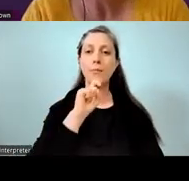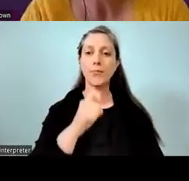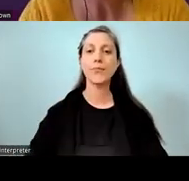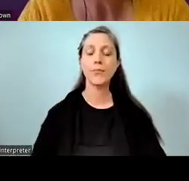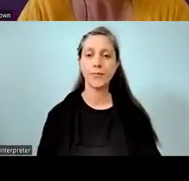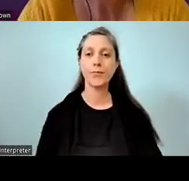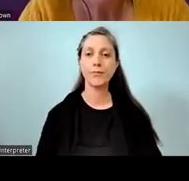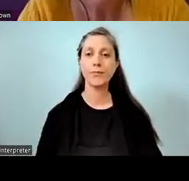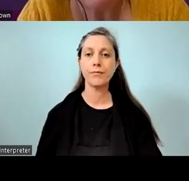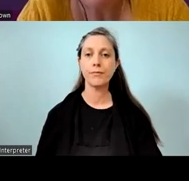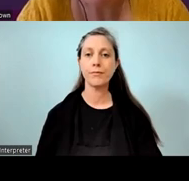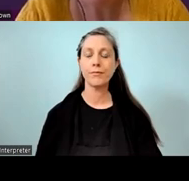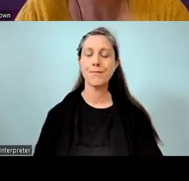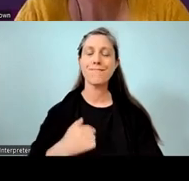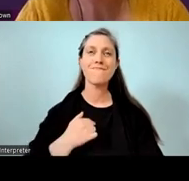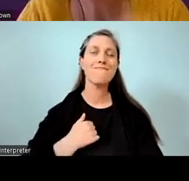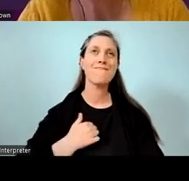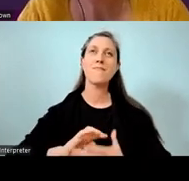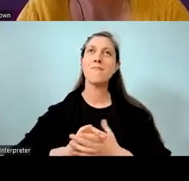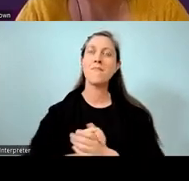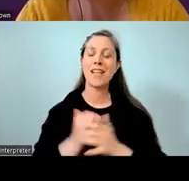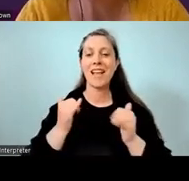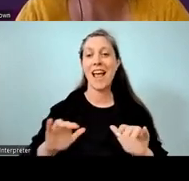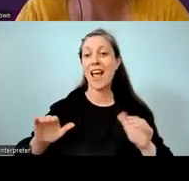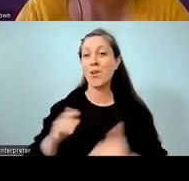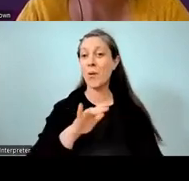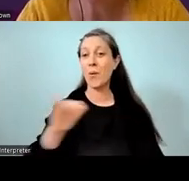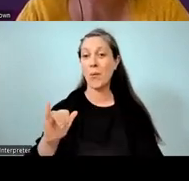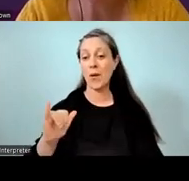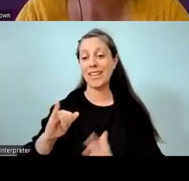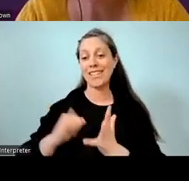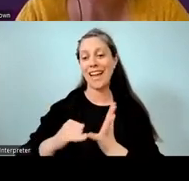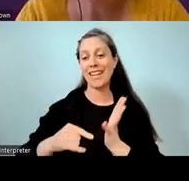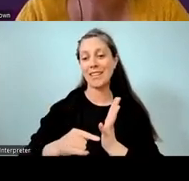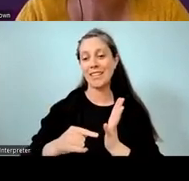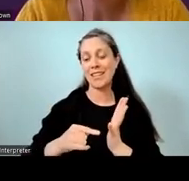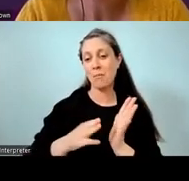I'm now very pleased to introduce you to Stacey Morrison and Jonathan Hughes.